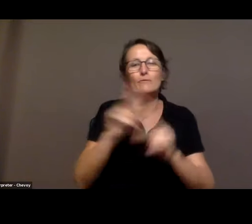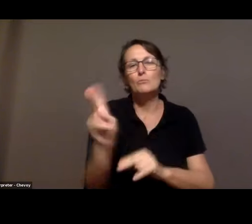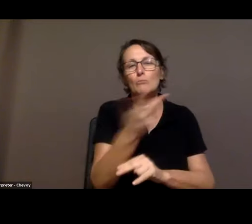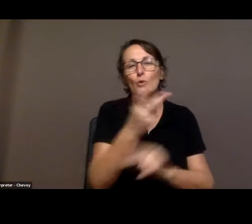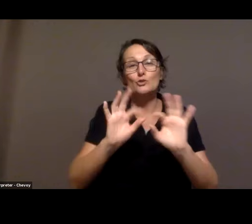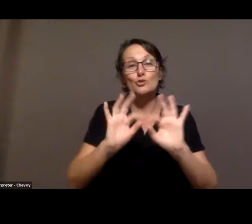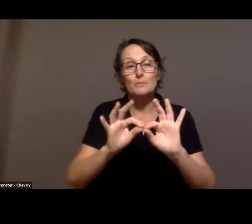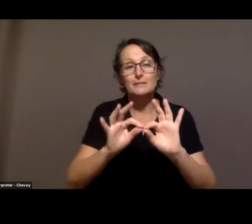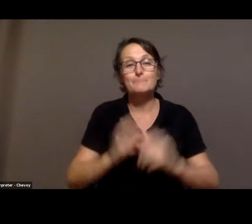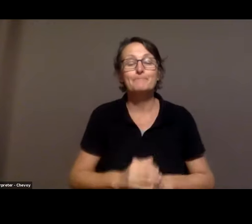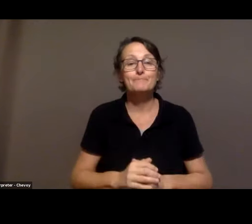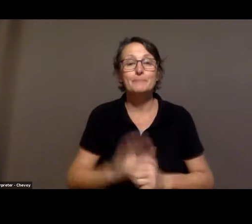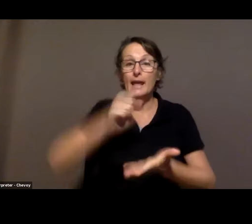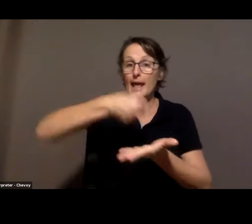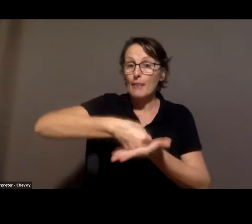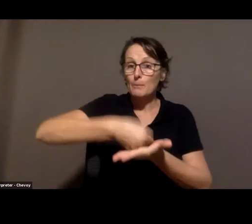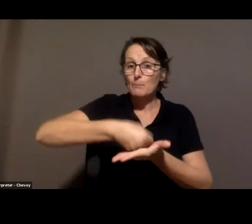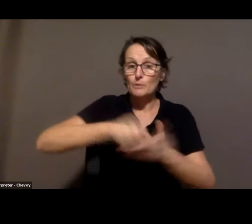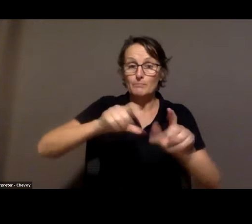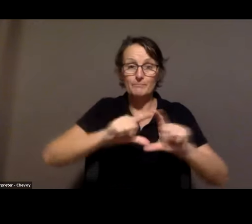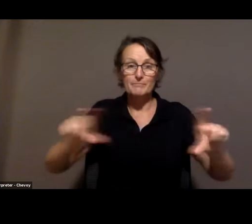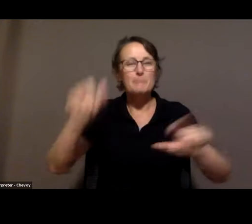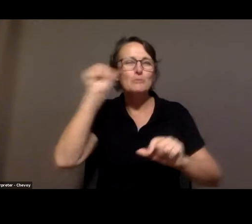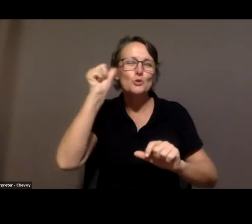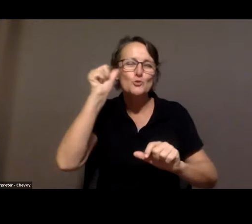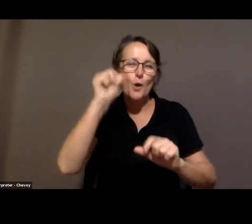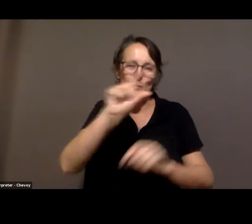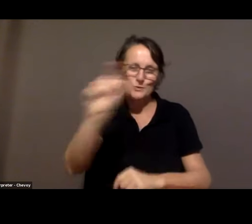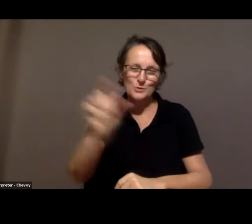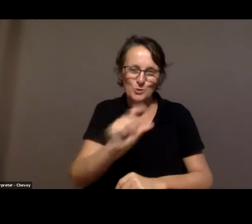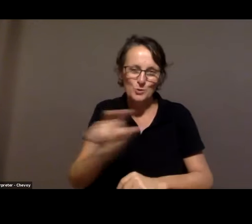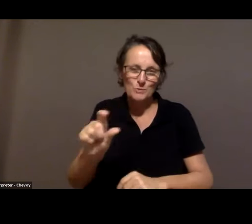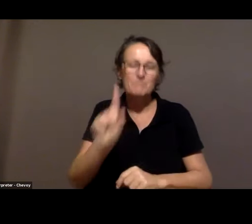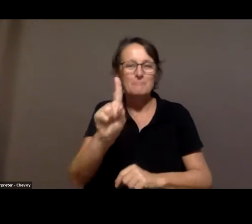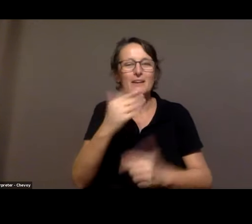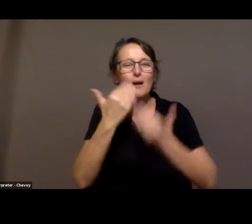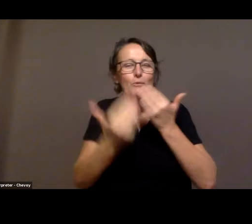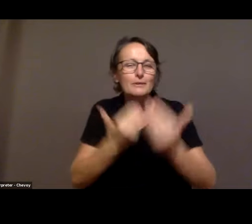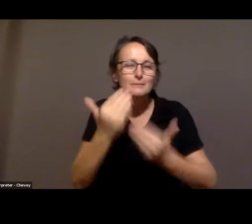they'll swap over. I'm sure you'll aware of how Zoom works but in the